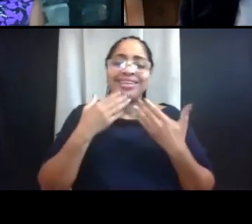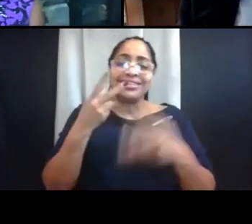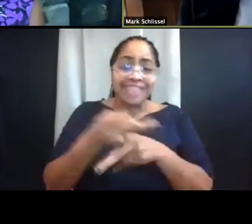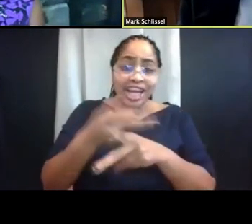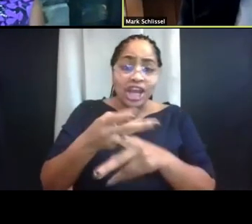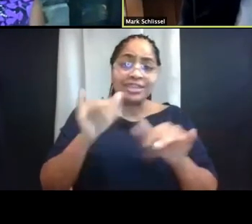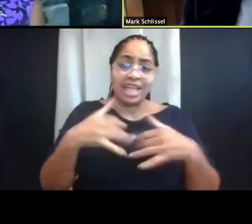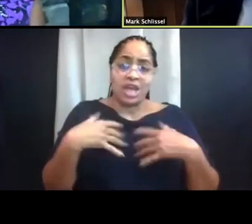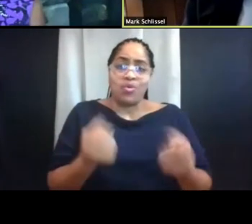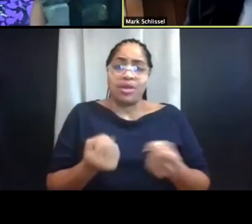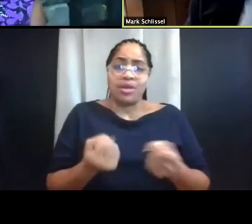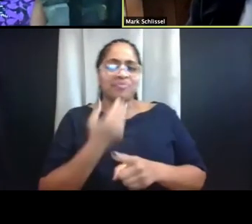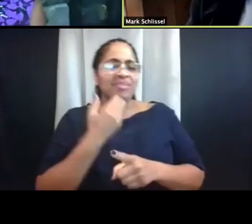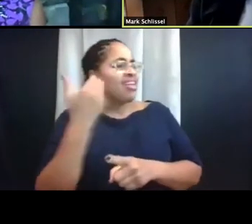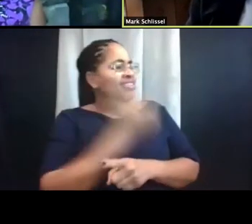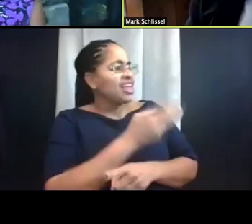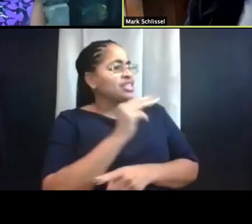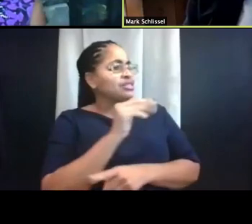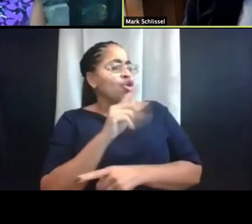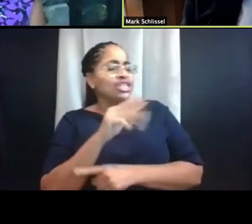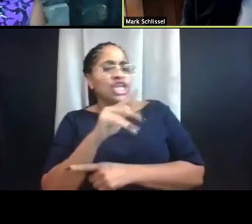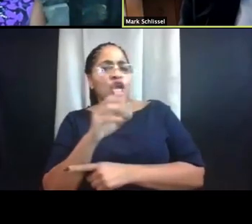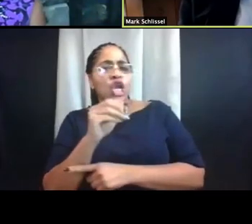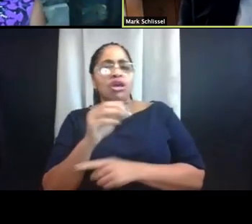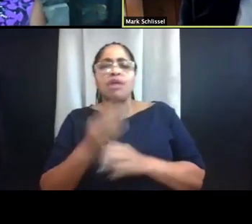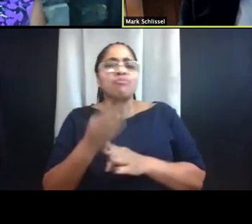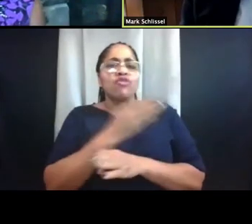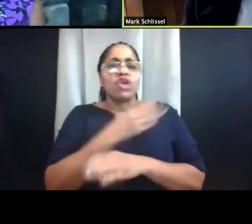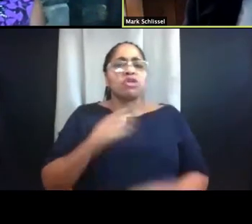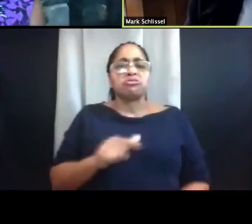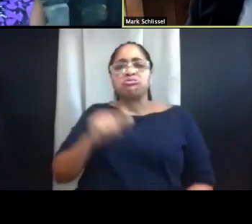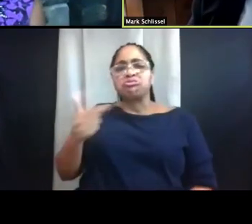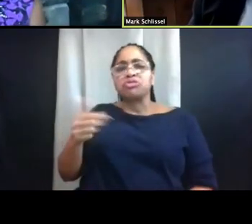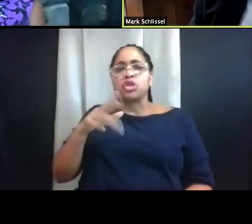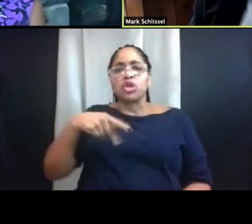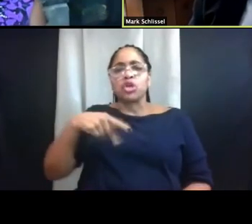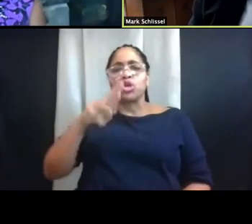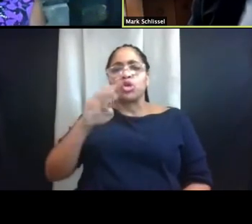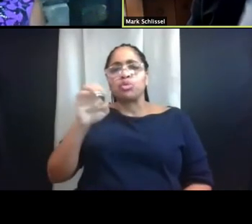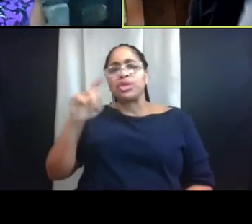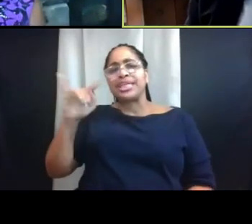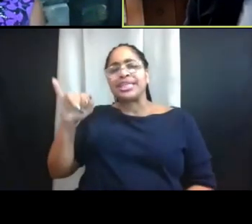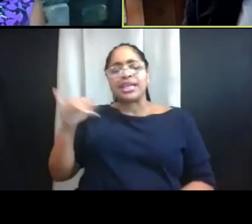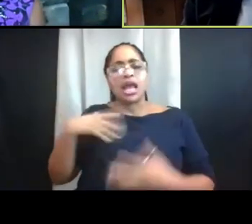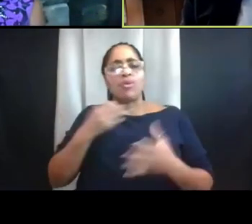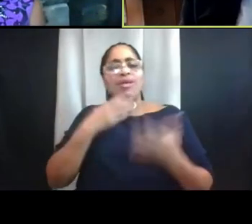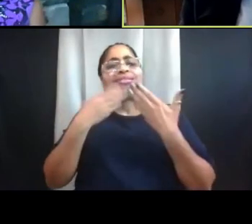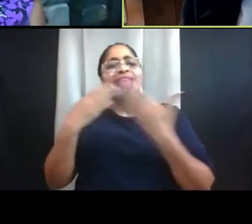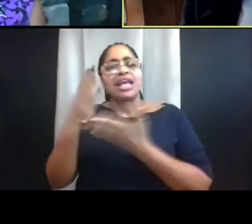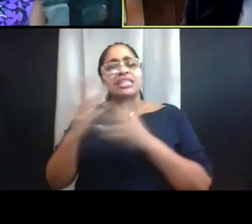Thanks Martino. Before handing things over to Preeti, I wanna thank some folks who are behind the scenes that are actually doing a lot of the work